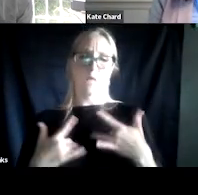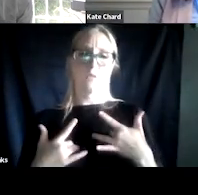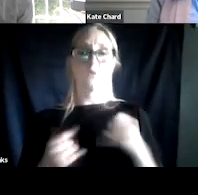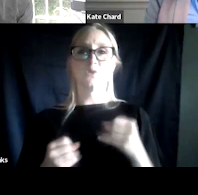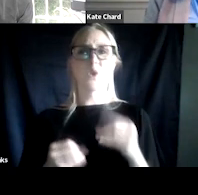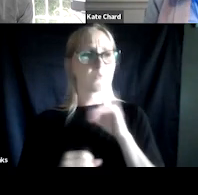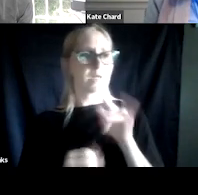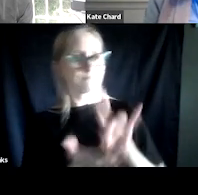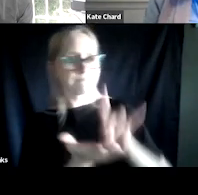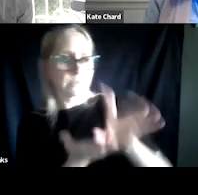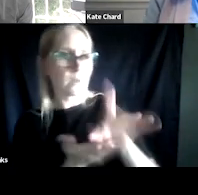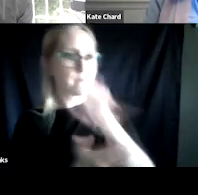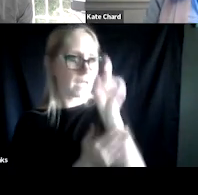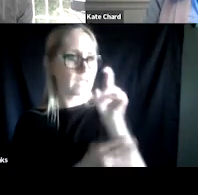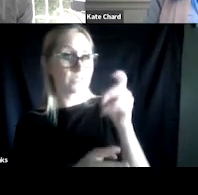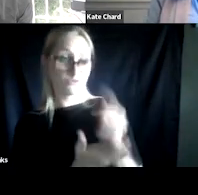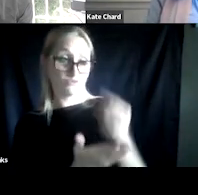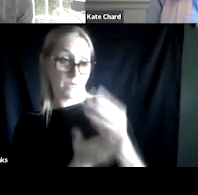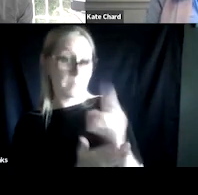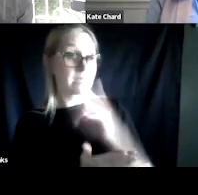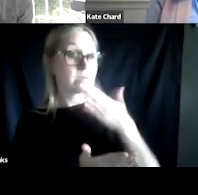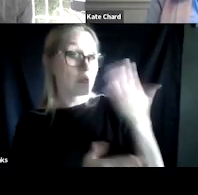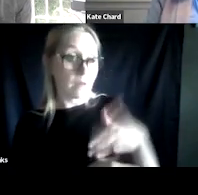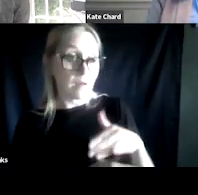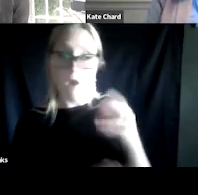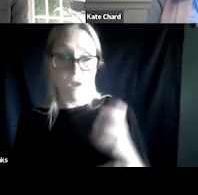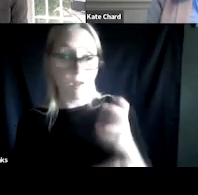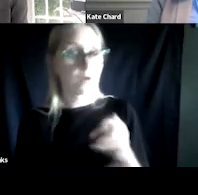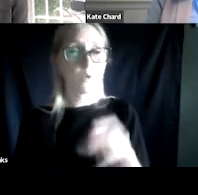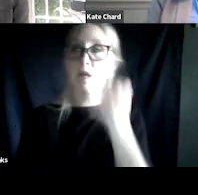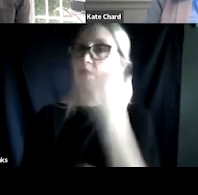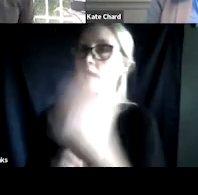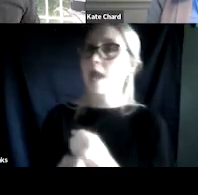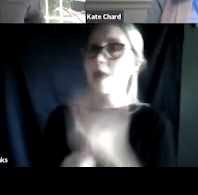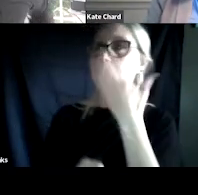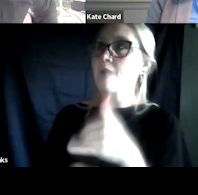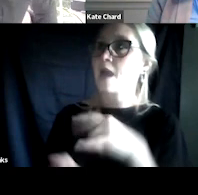or maybe they got a bad phone call or maybe they had a horrible memory, that's the wrong thing to do,